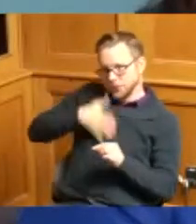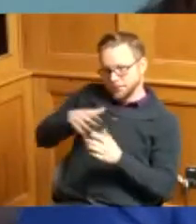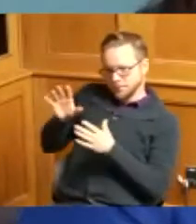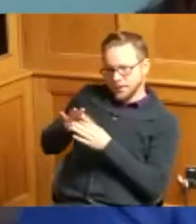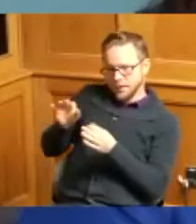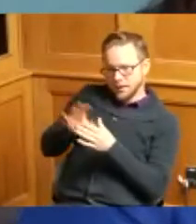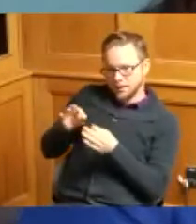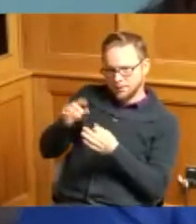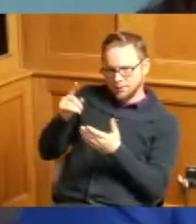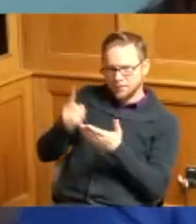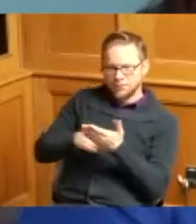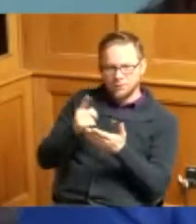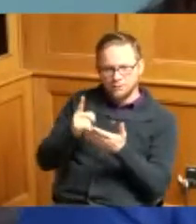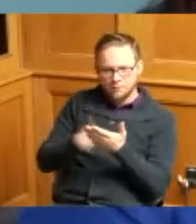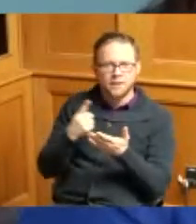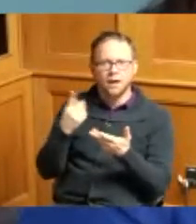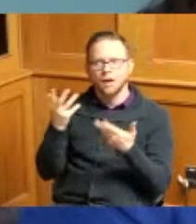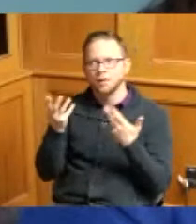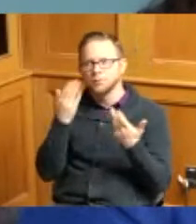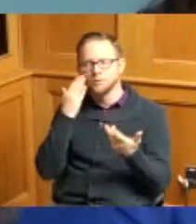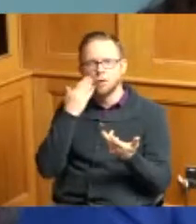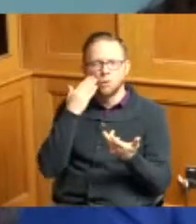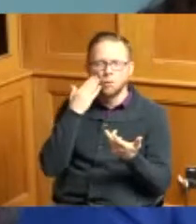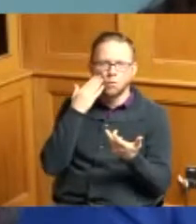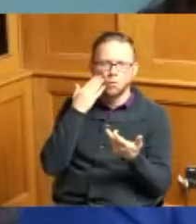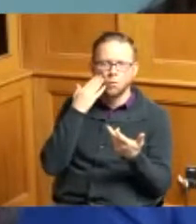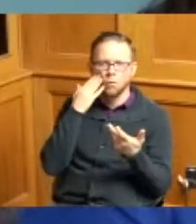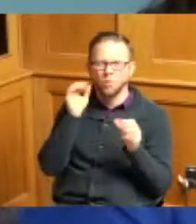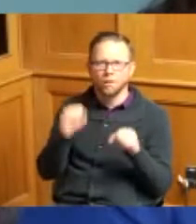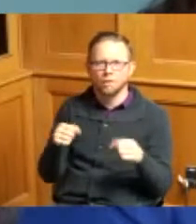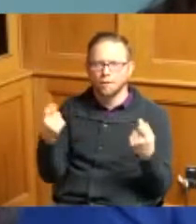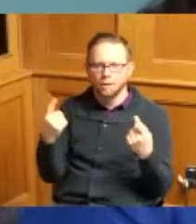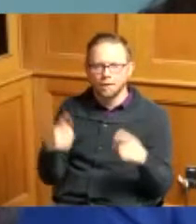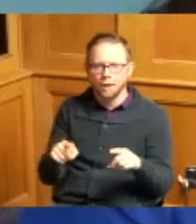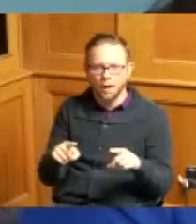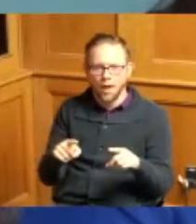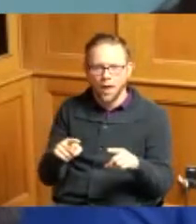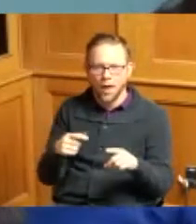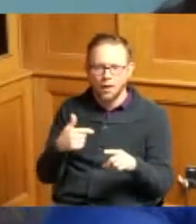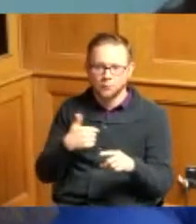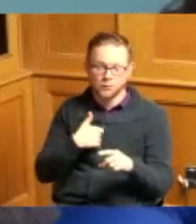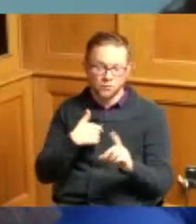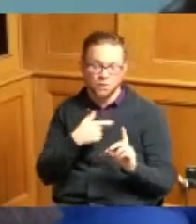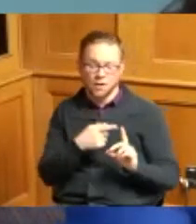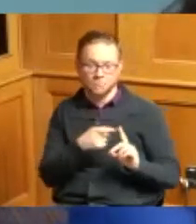do get caught into some things like that I know myself coming from a small business background